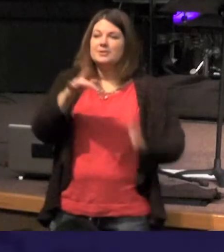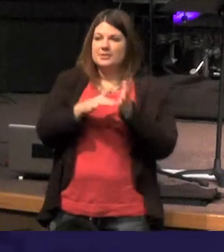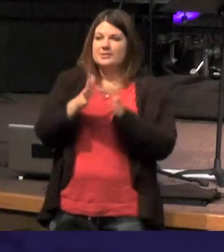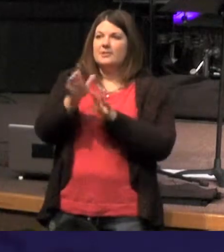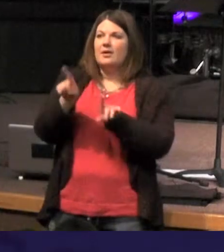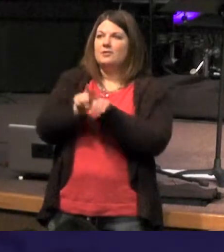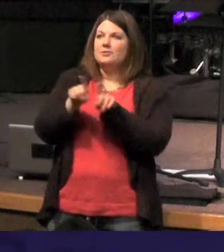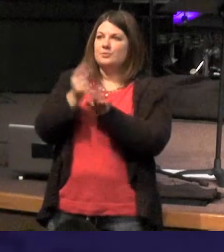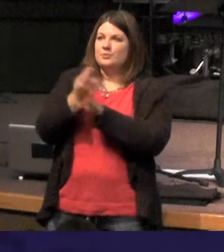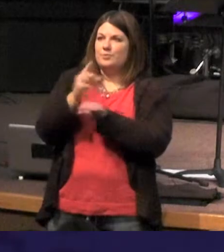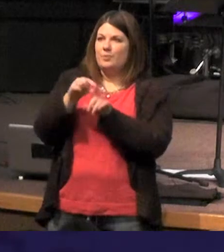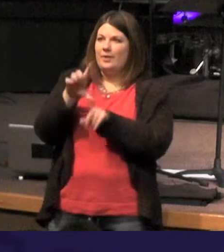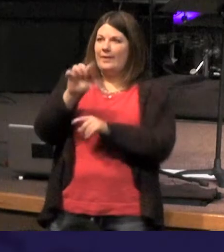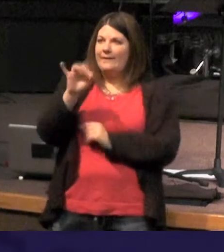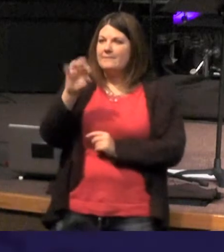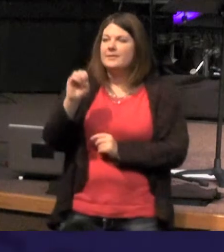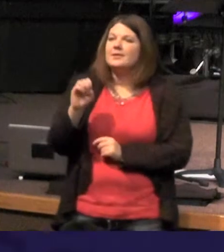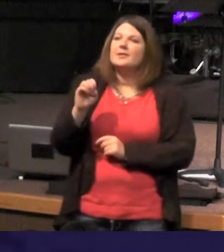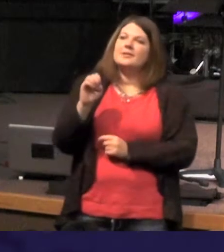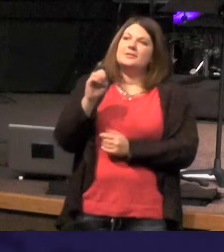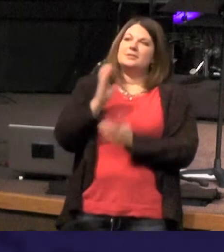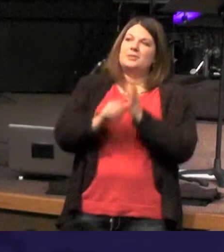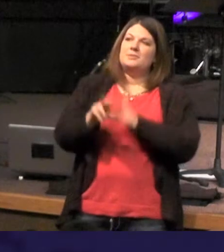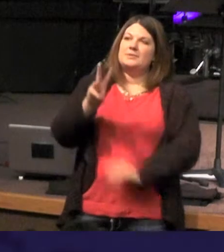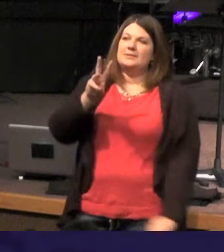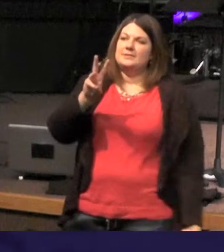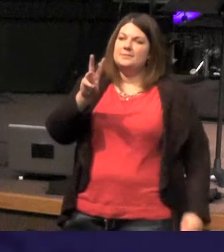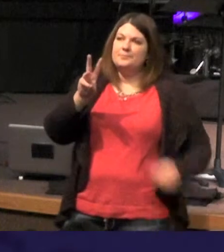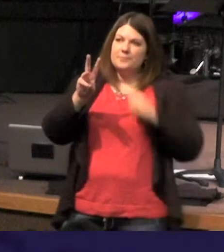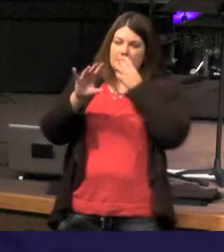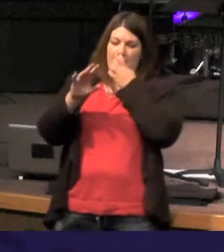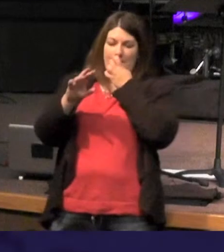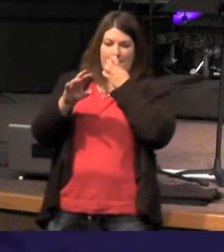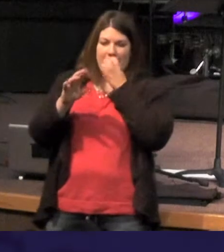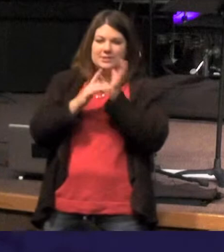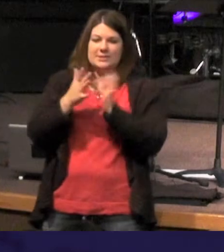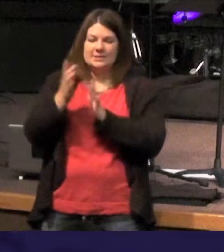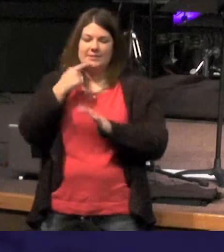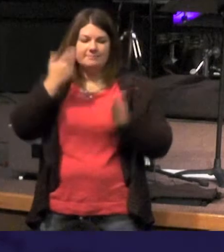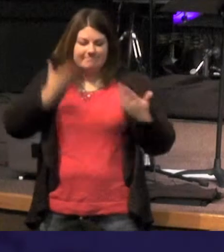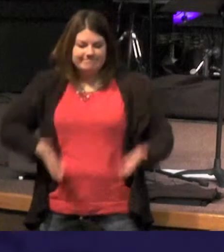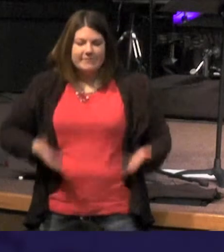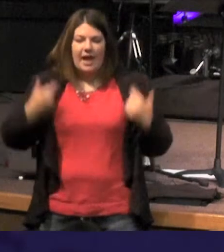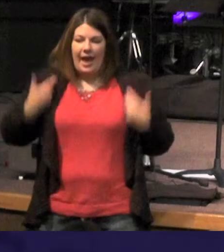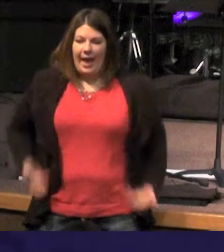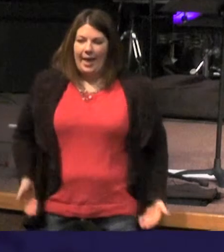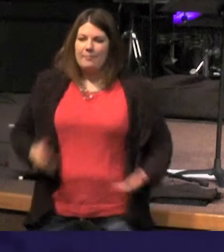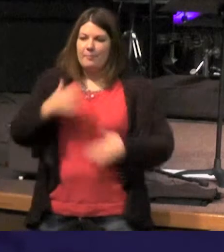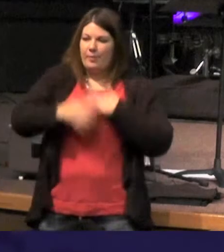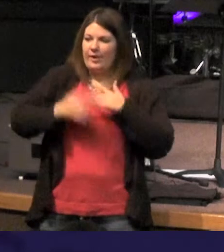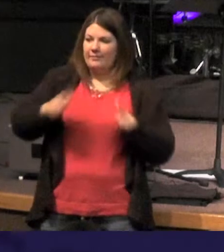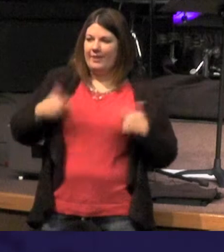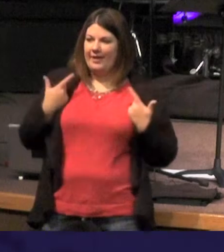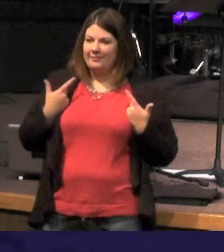and so for example we get to to chapter 6 Jesus said to them I am the bread of life that's really interesting because he's just fed 5,000